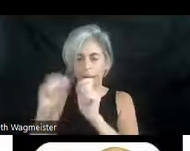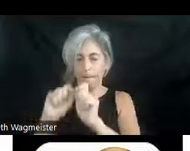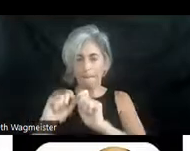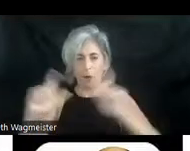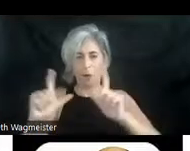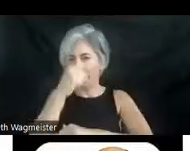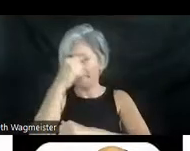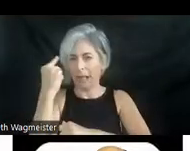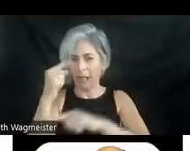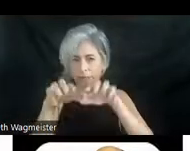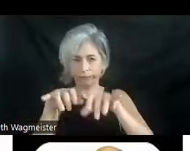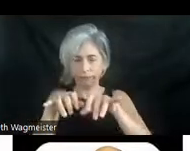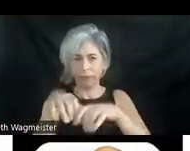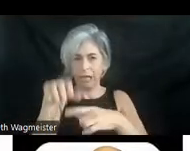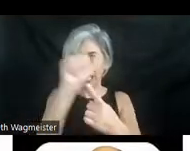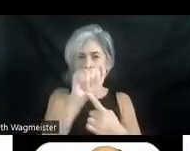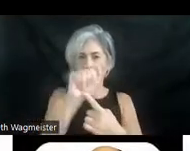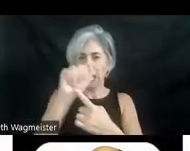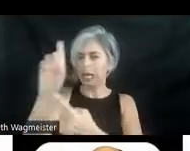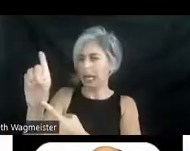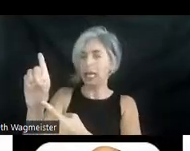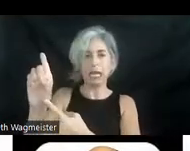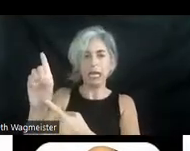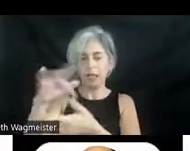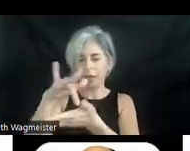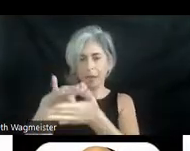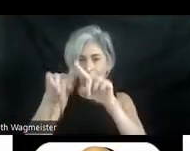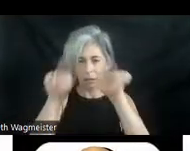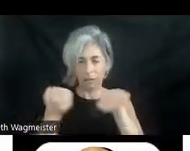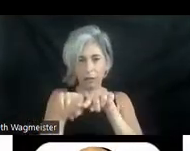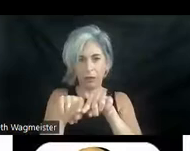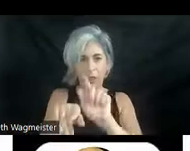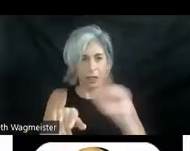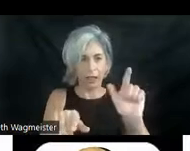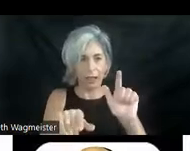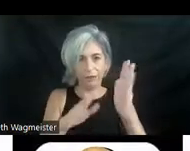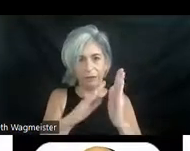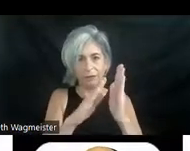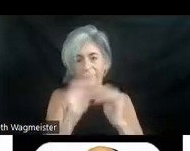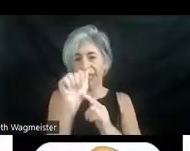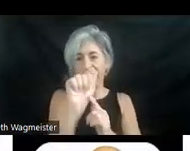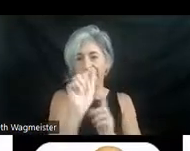type. An A and a D. The left side of that A is felted just a bit to the right. And to